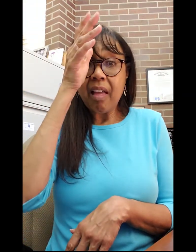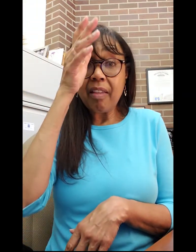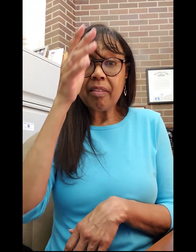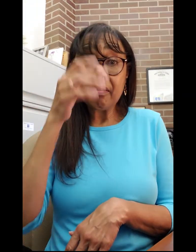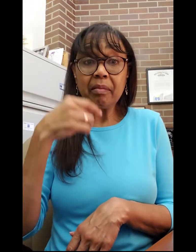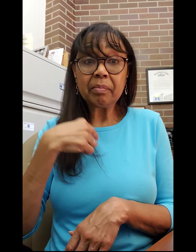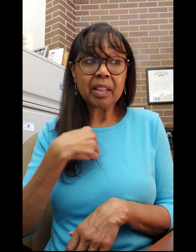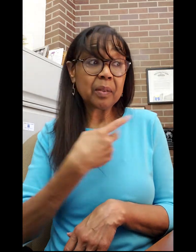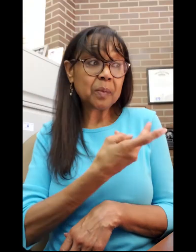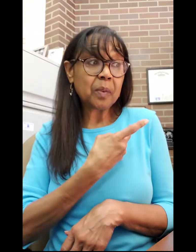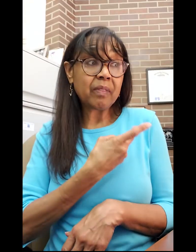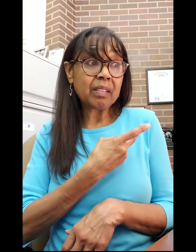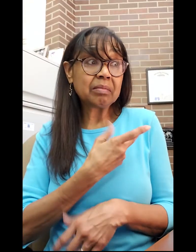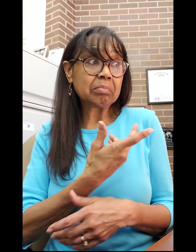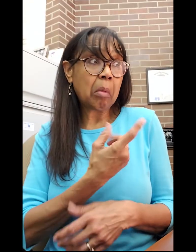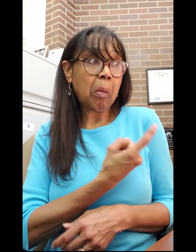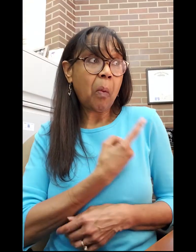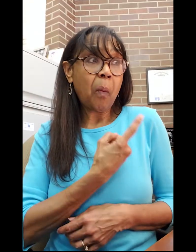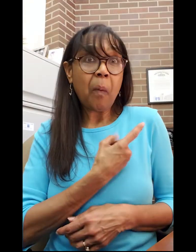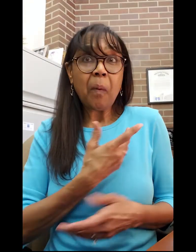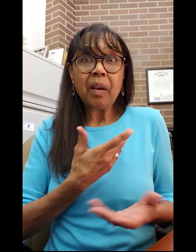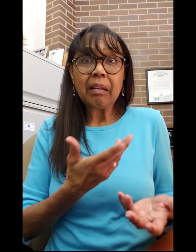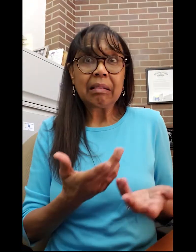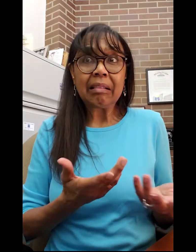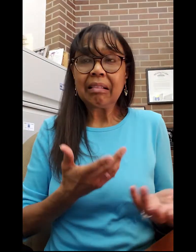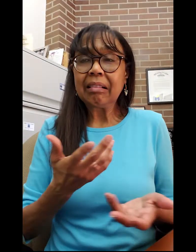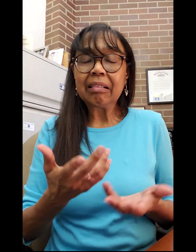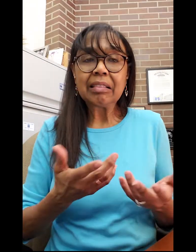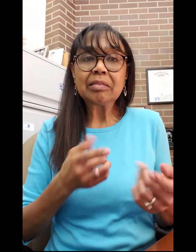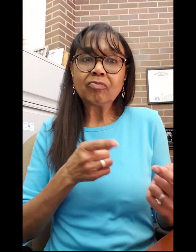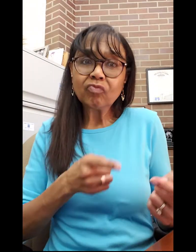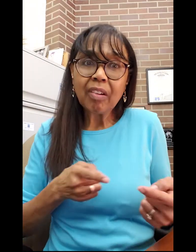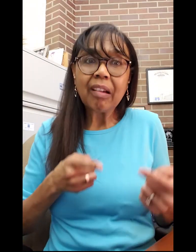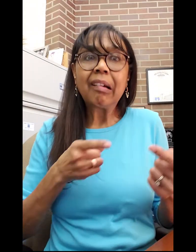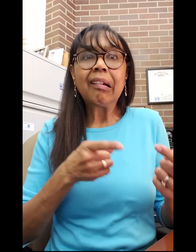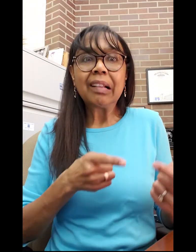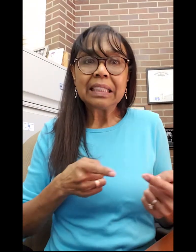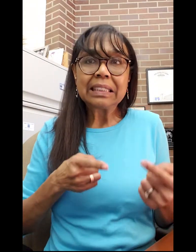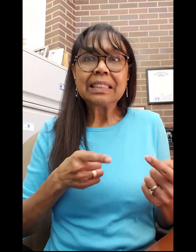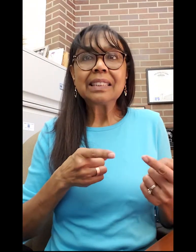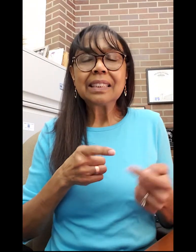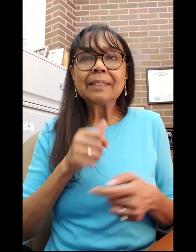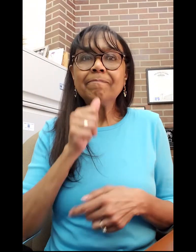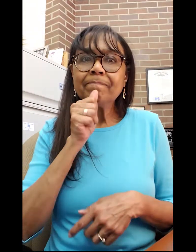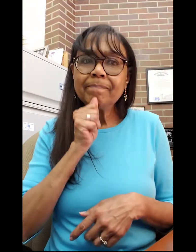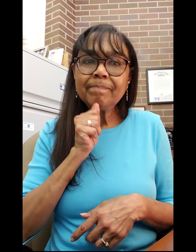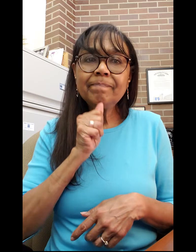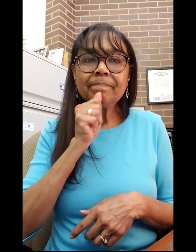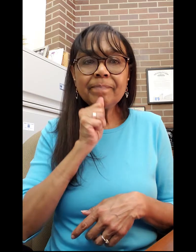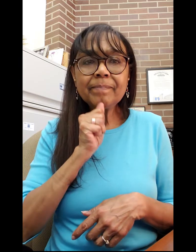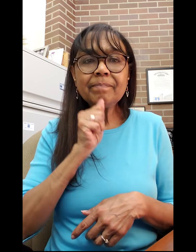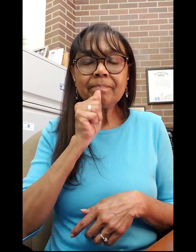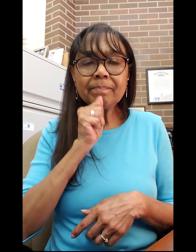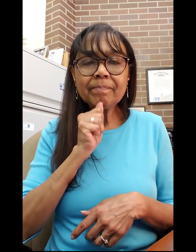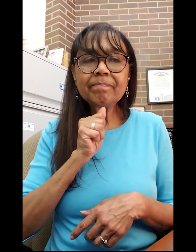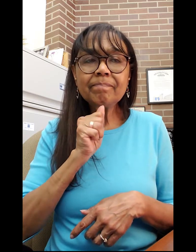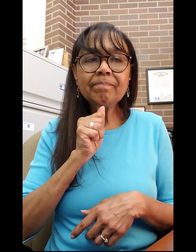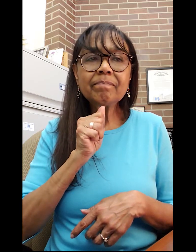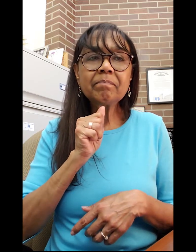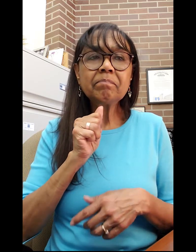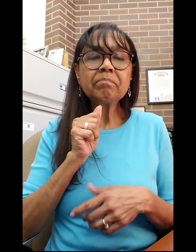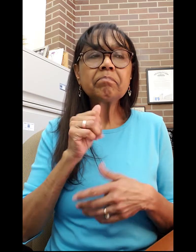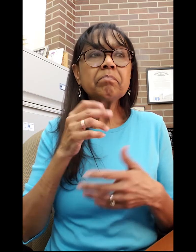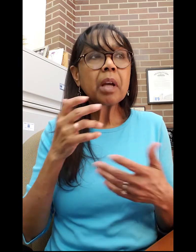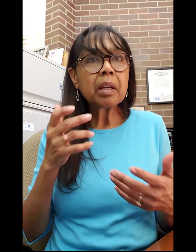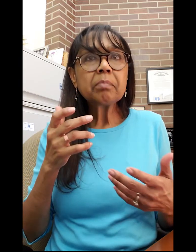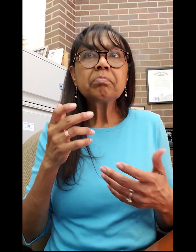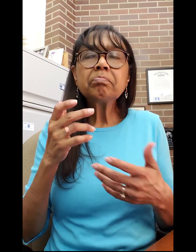It was just my father and I, alone, and we struggled.